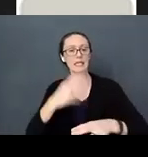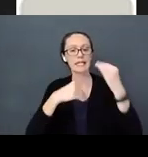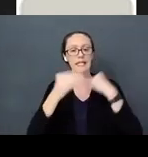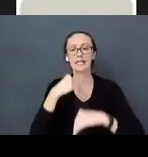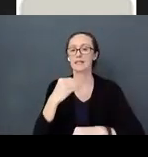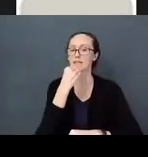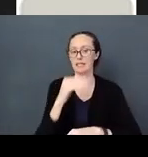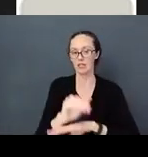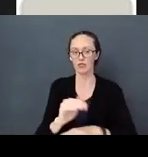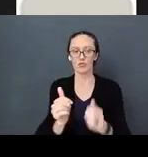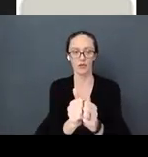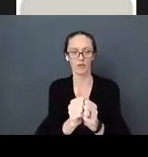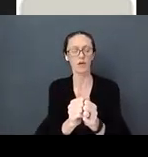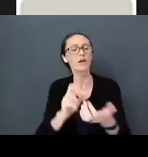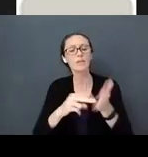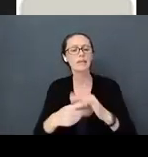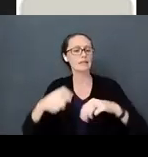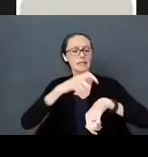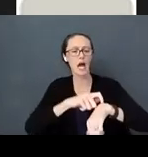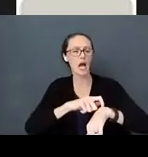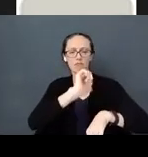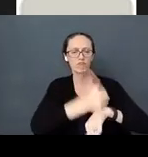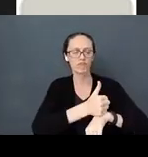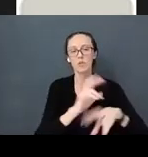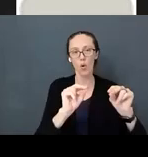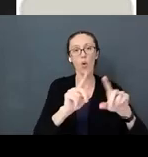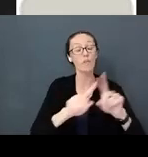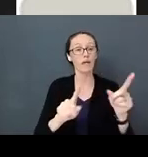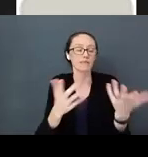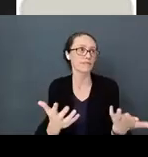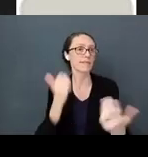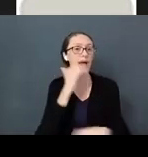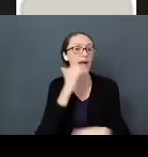It doesn't have to be set to a time but every day in the morning "we have breakfast. Every day we